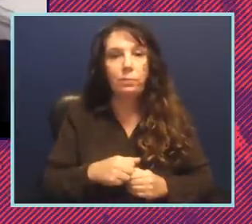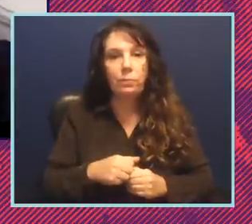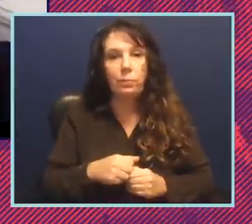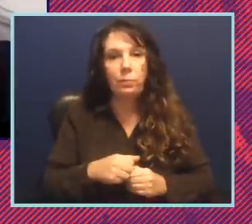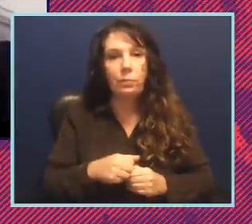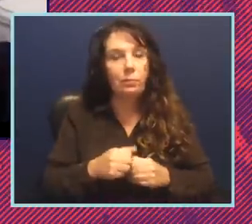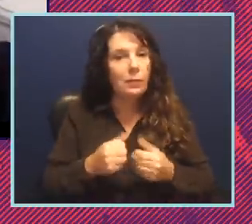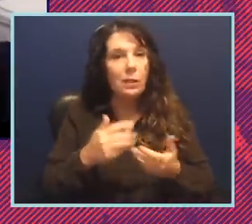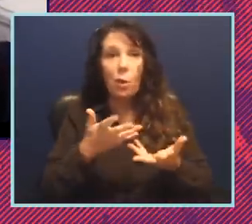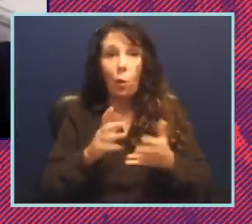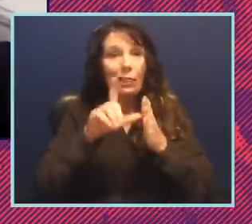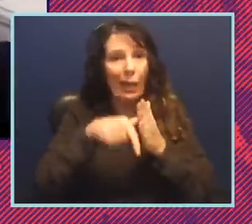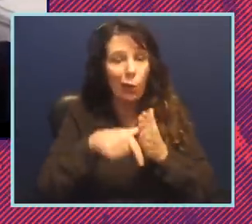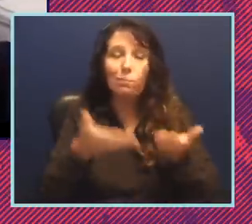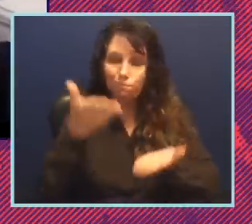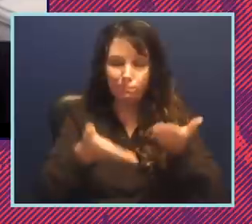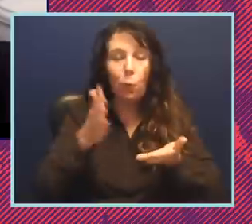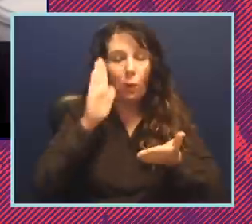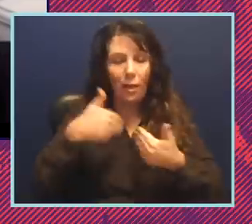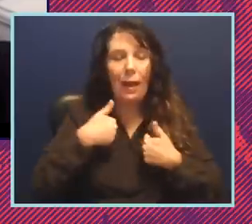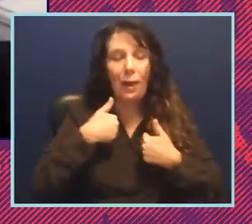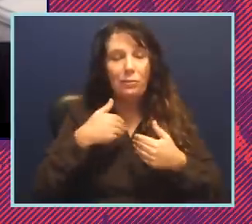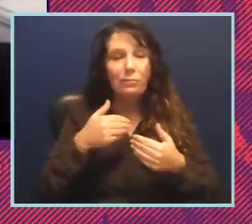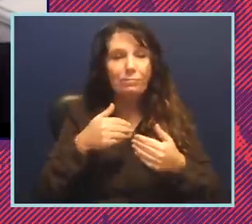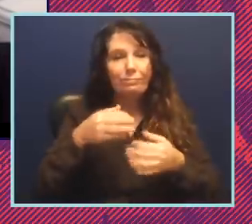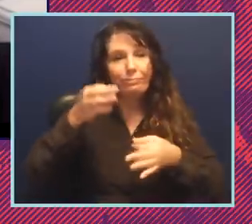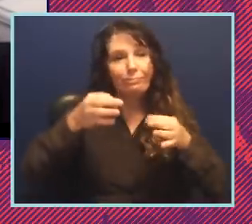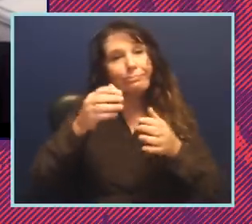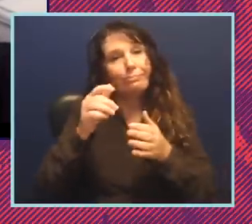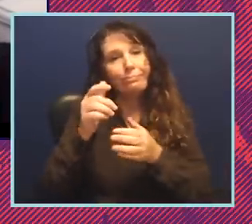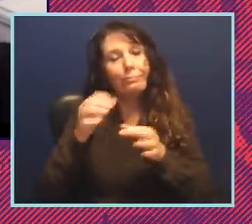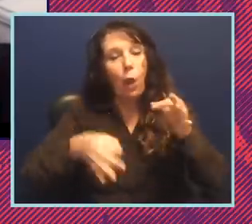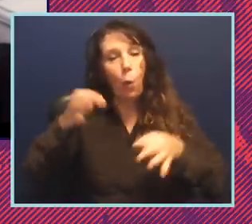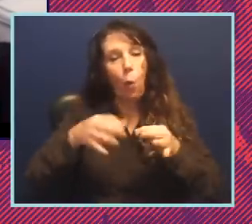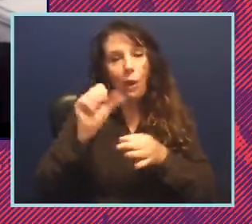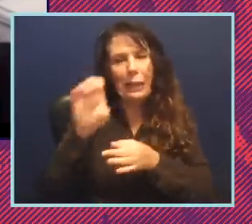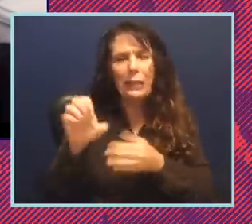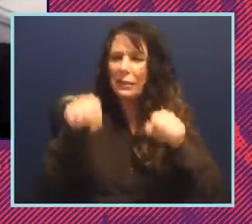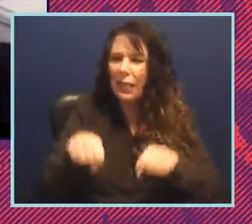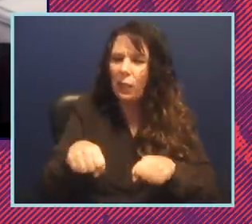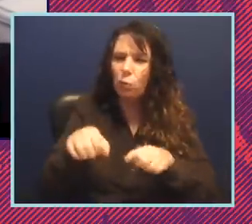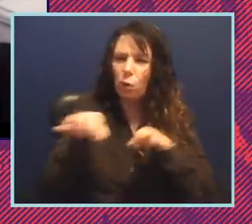for an eventual court case. So give one example of a suppressive policy or rule